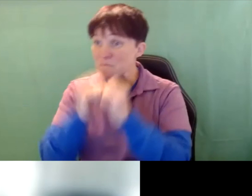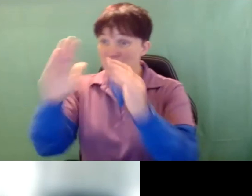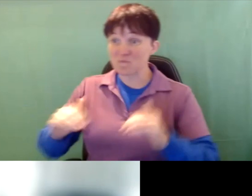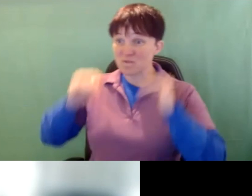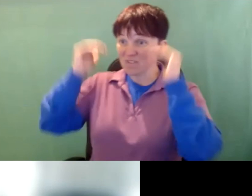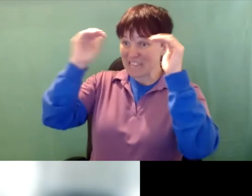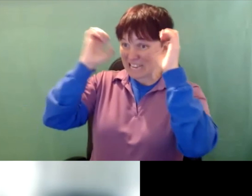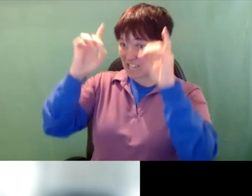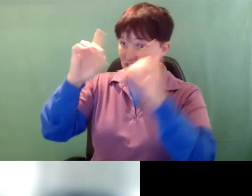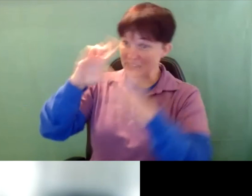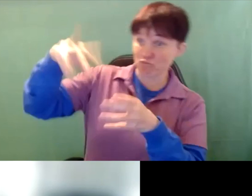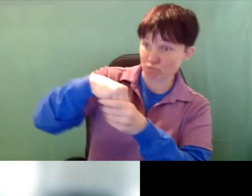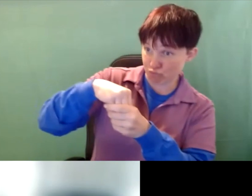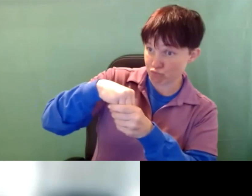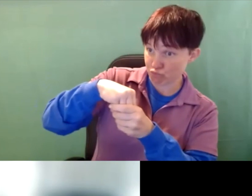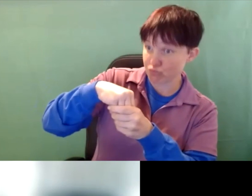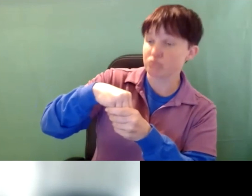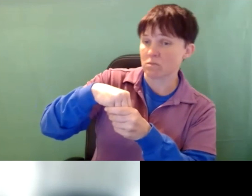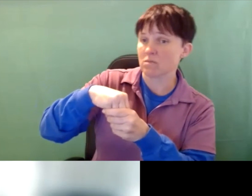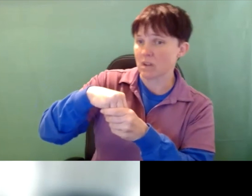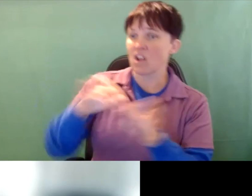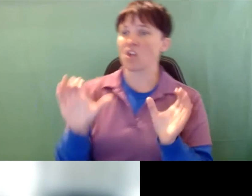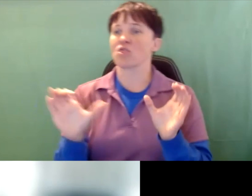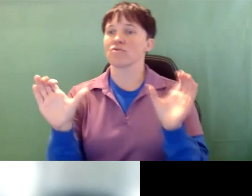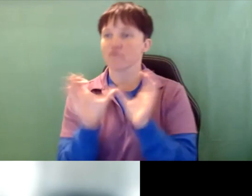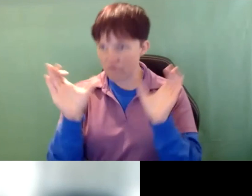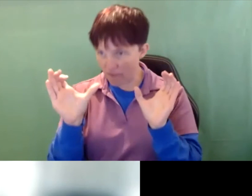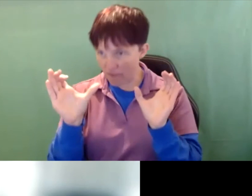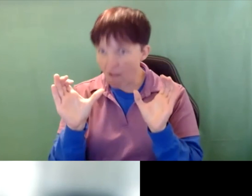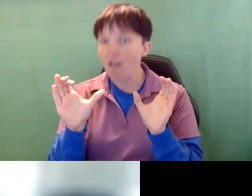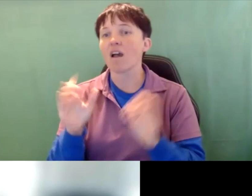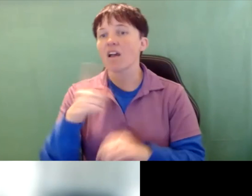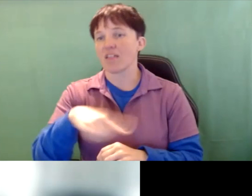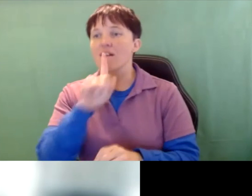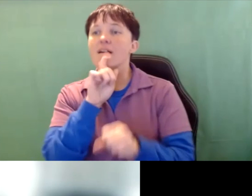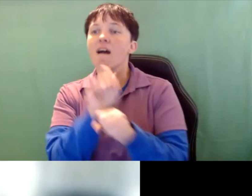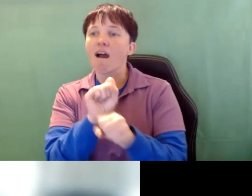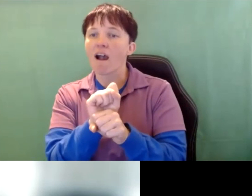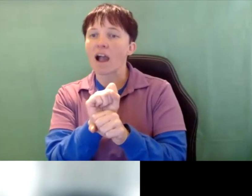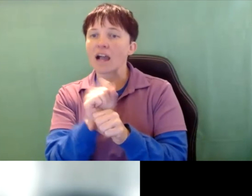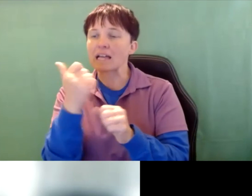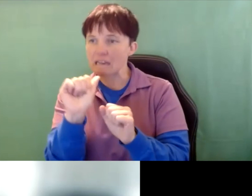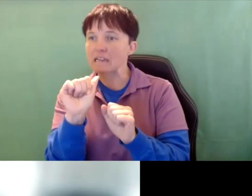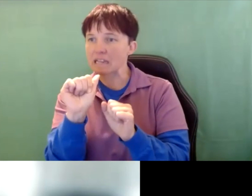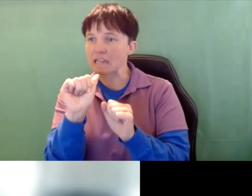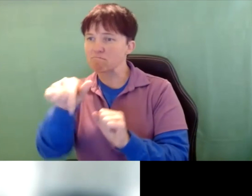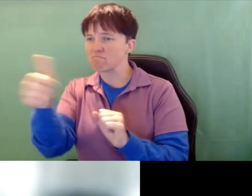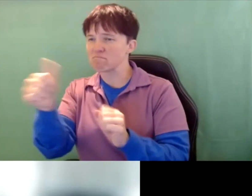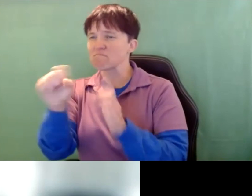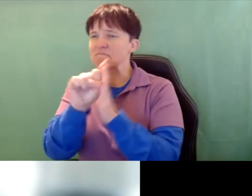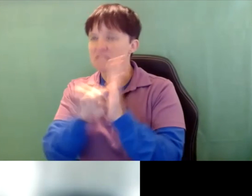in place, the certification, they actually can in many states be paid better. They’re